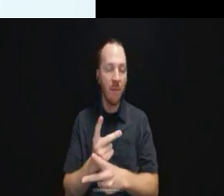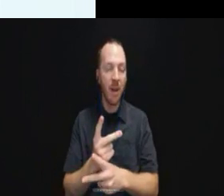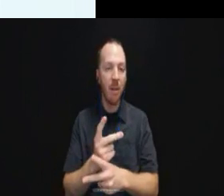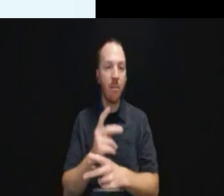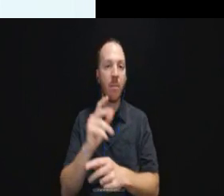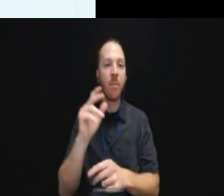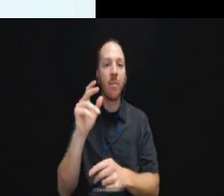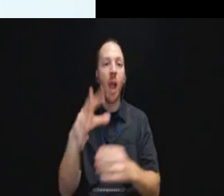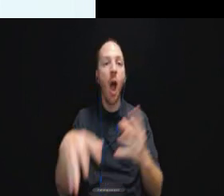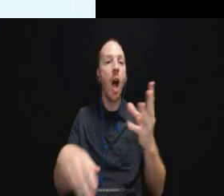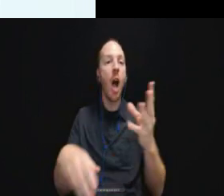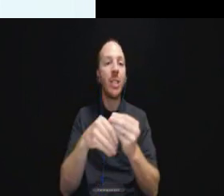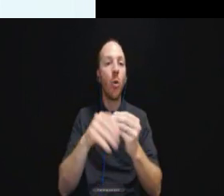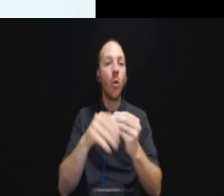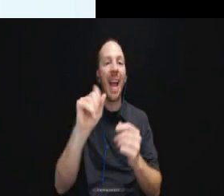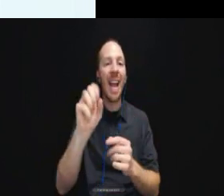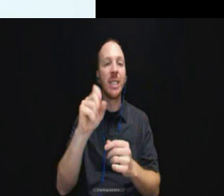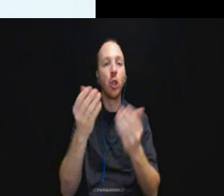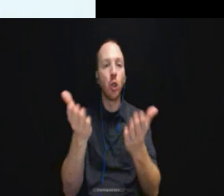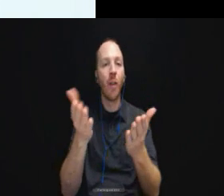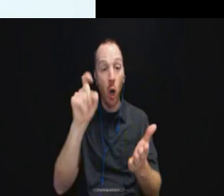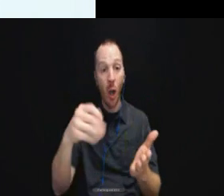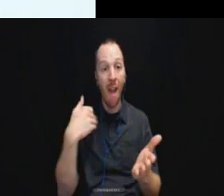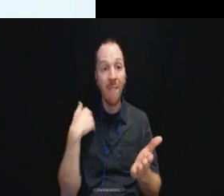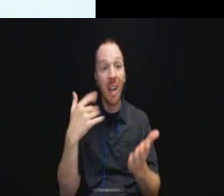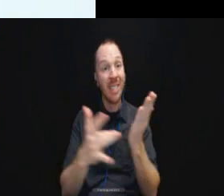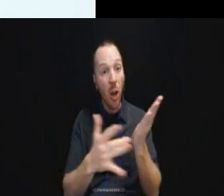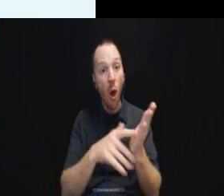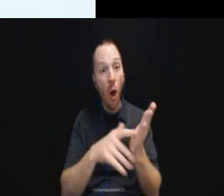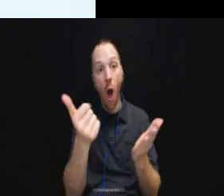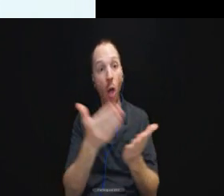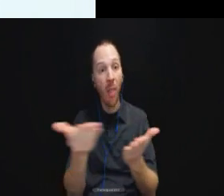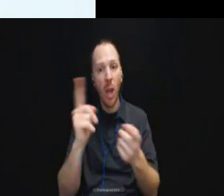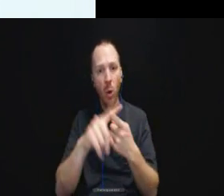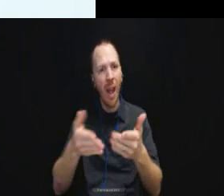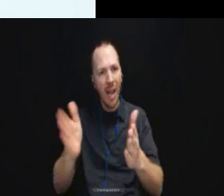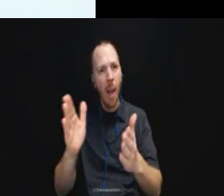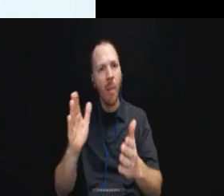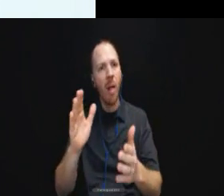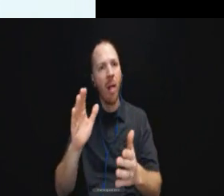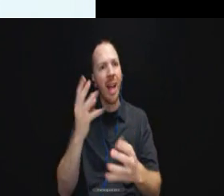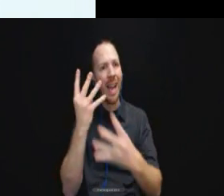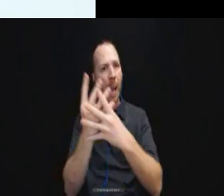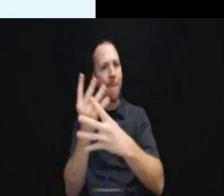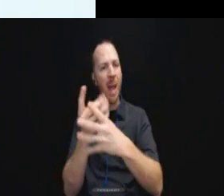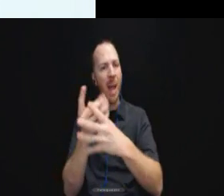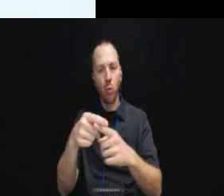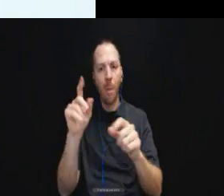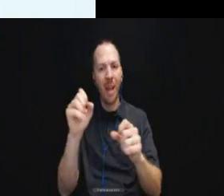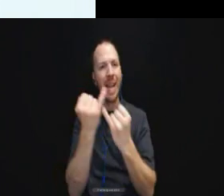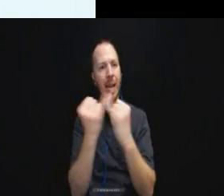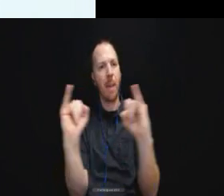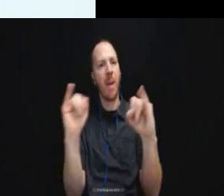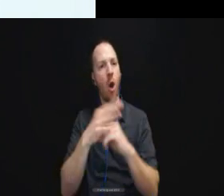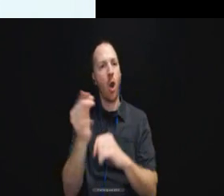services when there could be technology or other things to enable an inmate to be able to be independent.